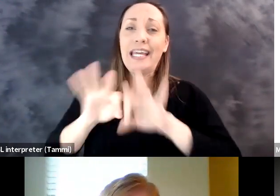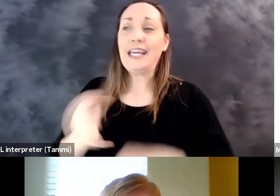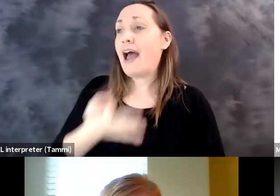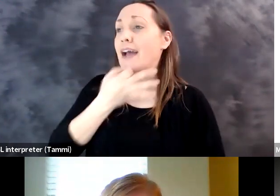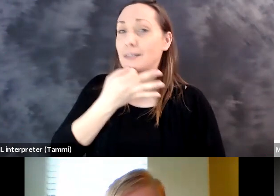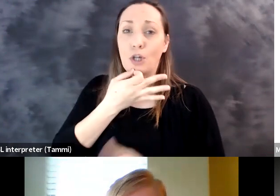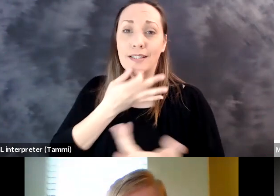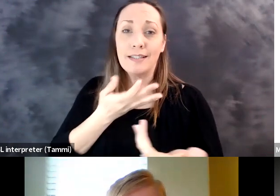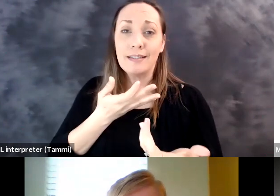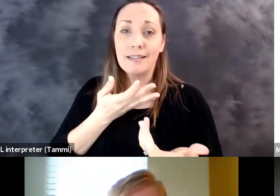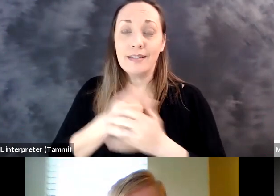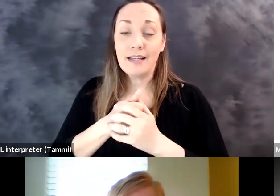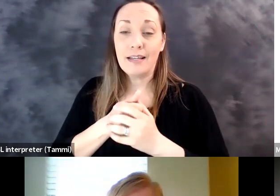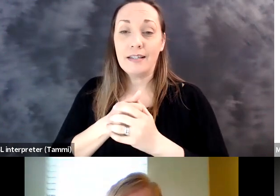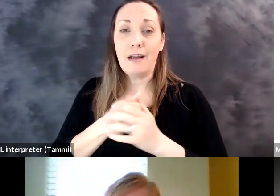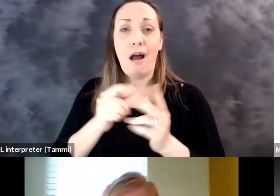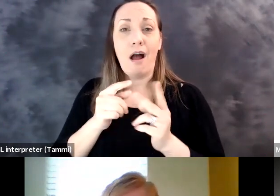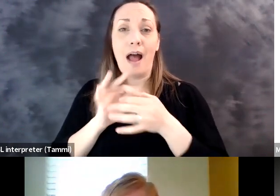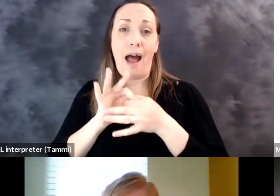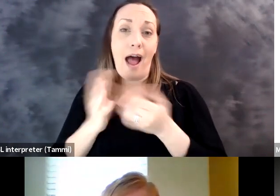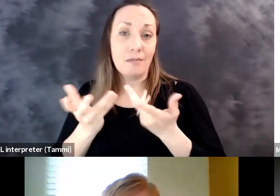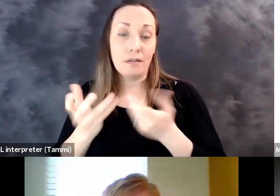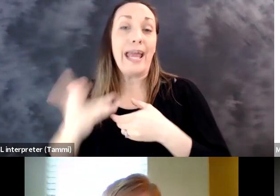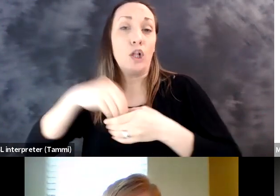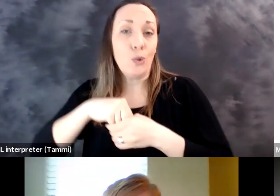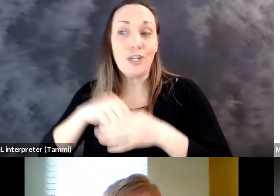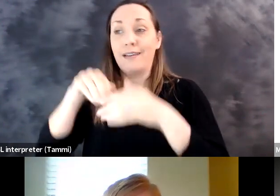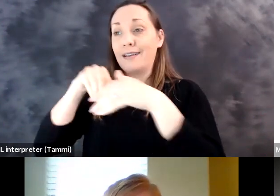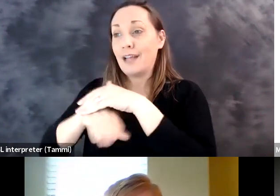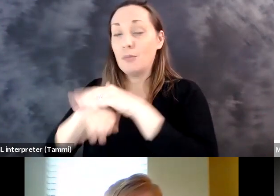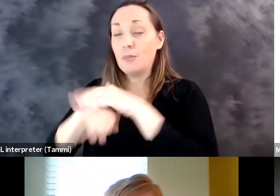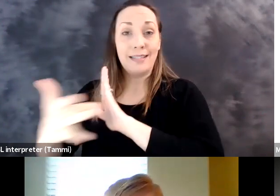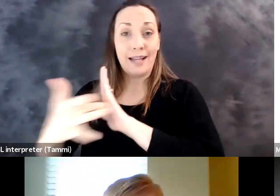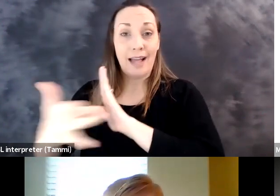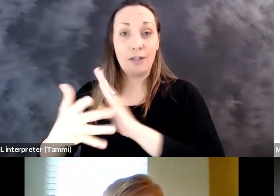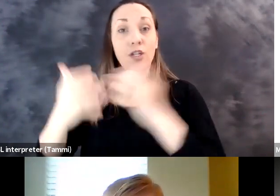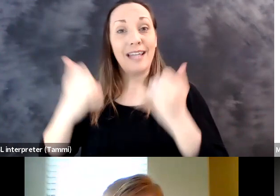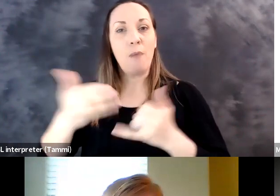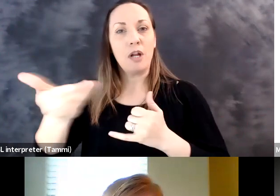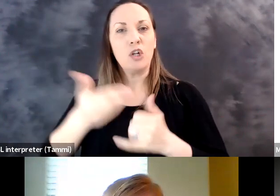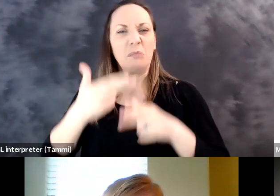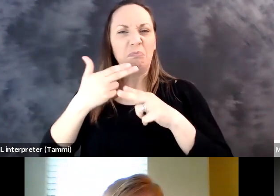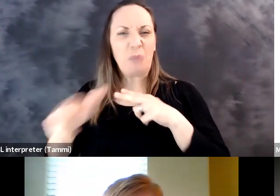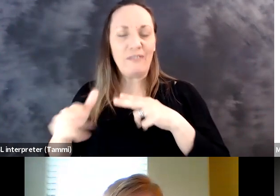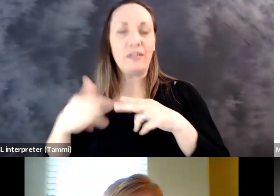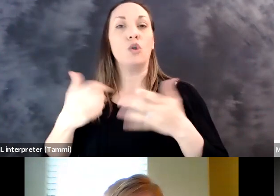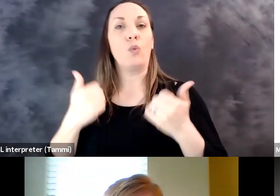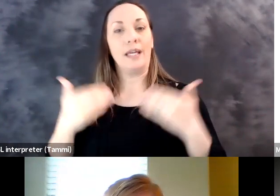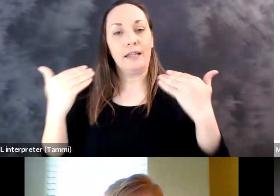And so I'm thrilled to be here today to inclusion and accessible technology. moderate this panel with key experts in